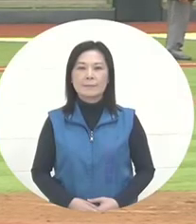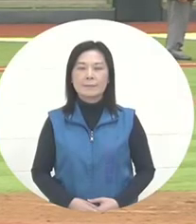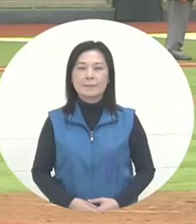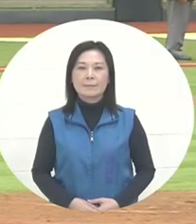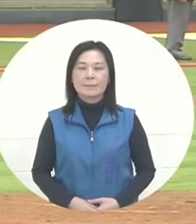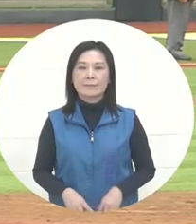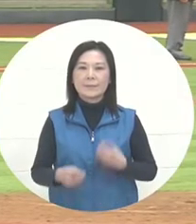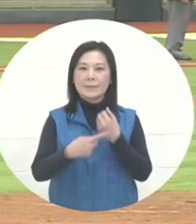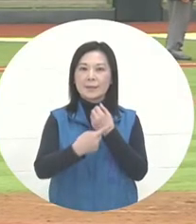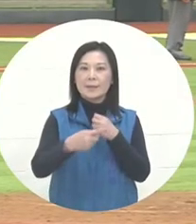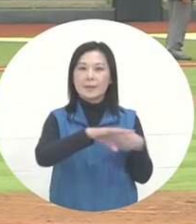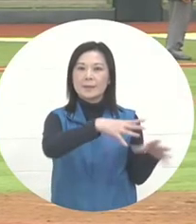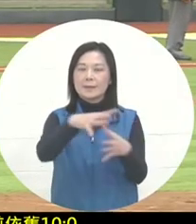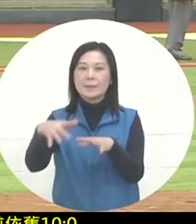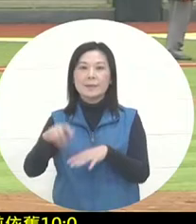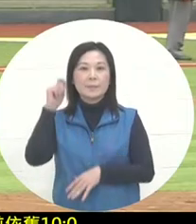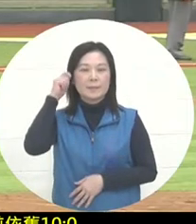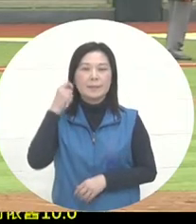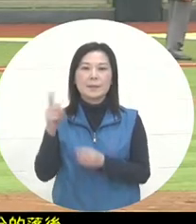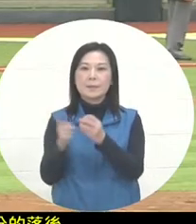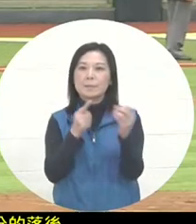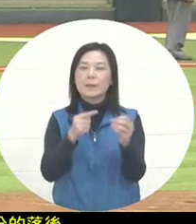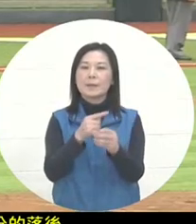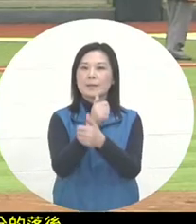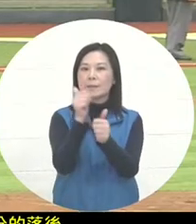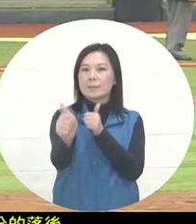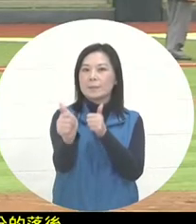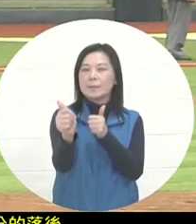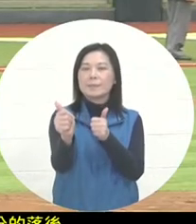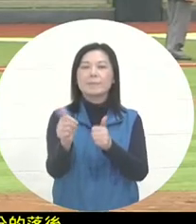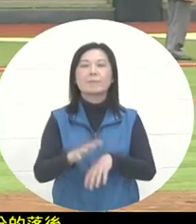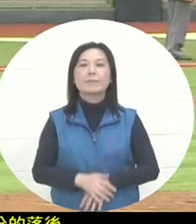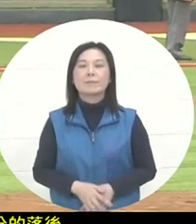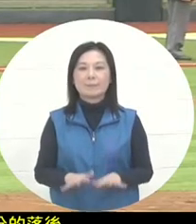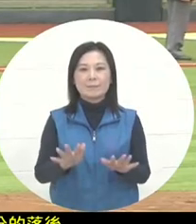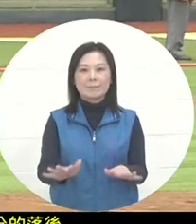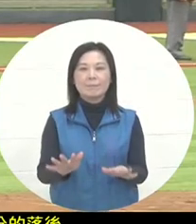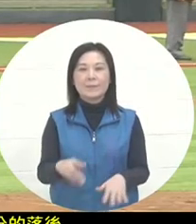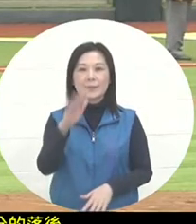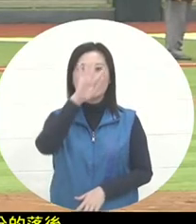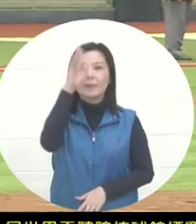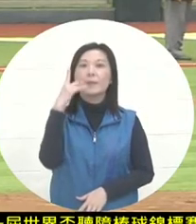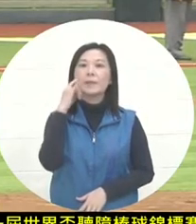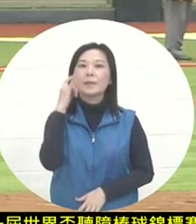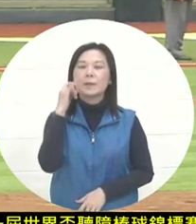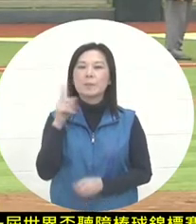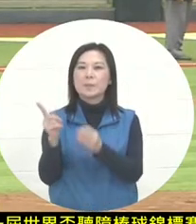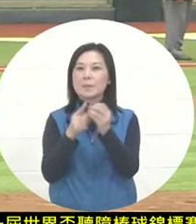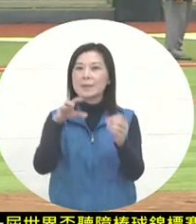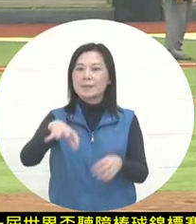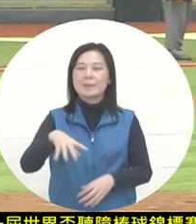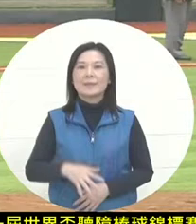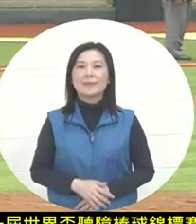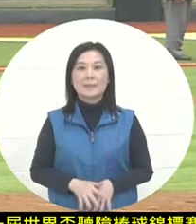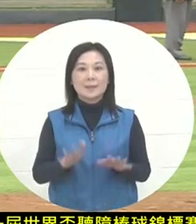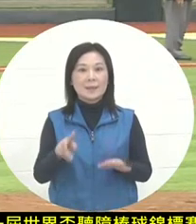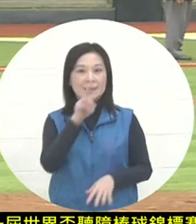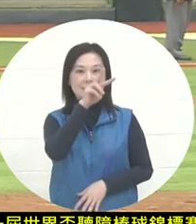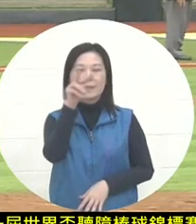Back to the match site of the first World Cup Deaf Baseball Championship. We are at Tianmu Stadium today. Oh, now it seems that Tianmu area